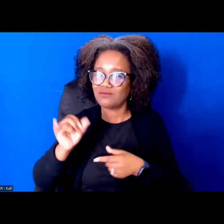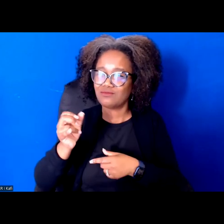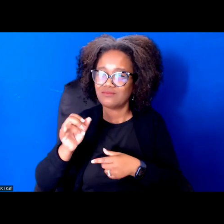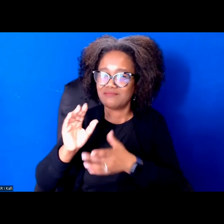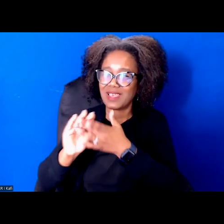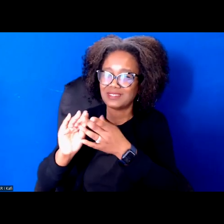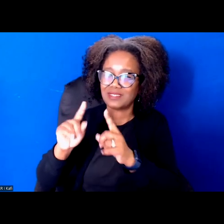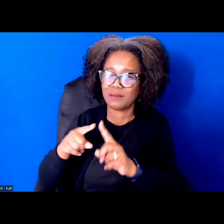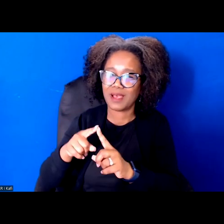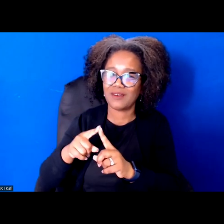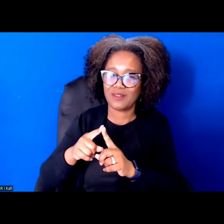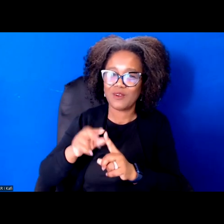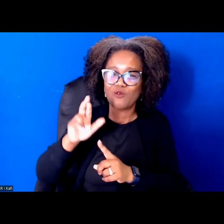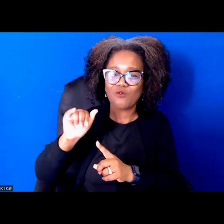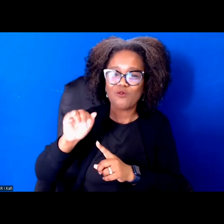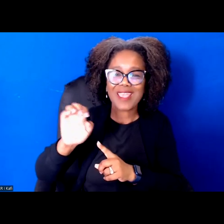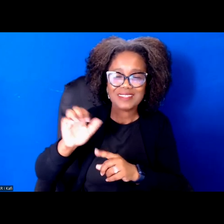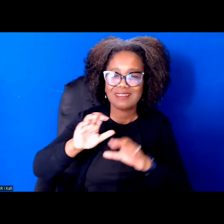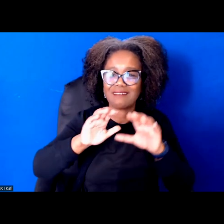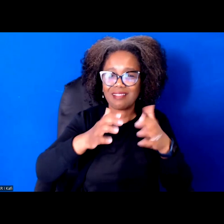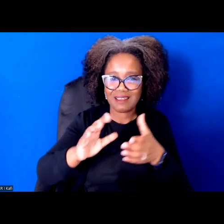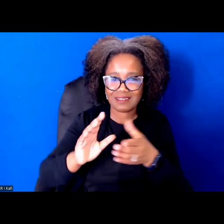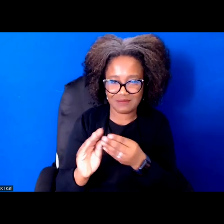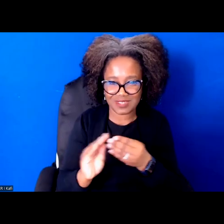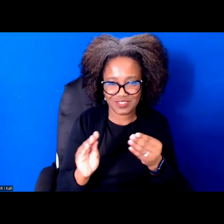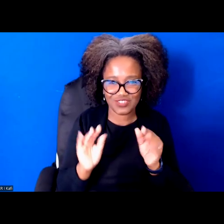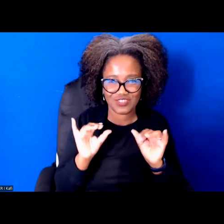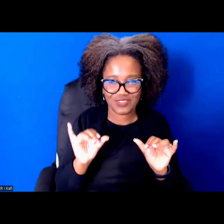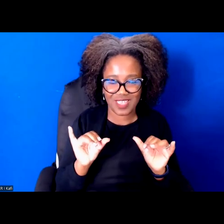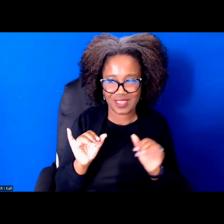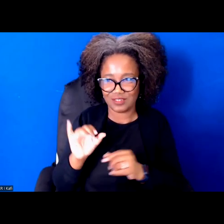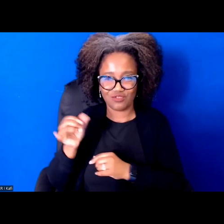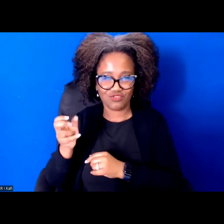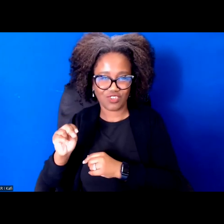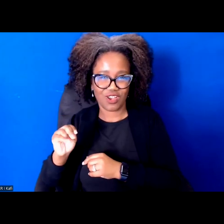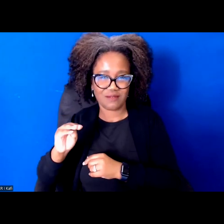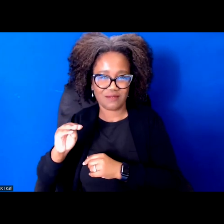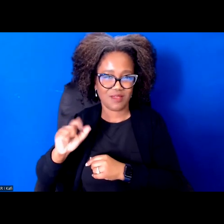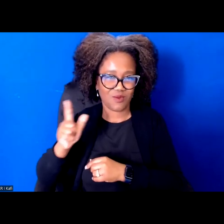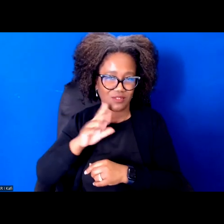have done based on the work of a not Shankar Soria in Hanni Lopez and Heather McGhee.